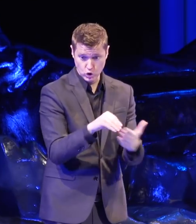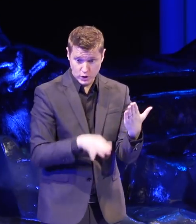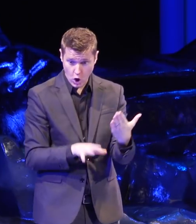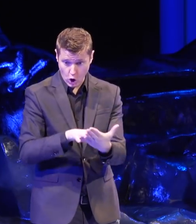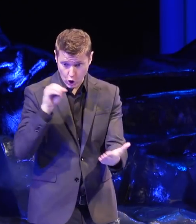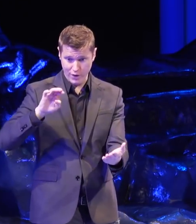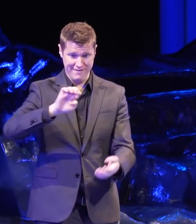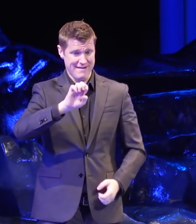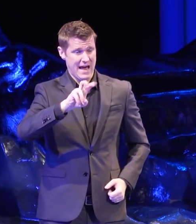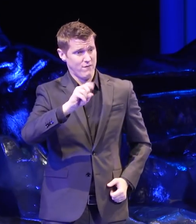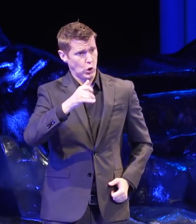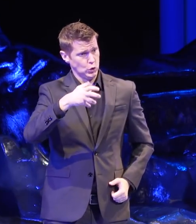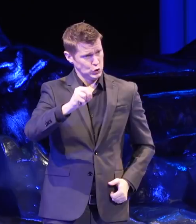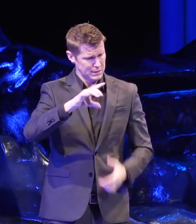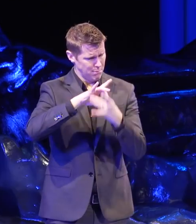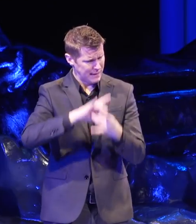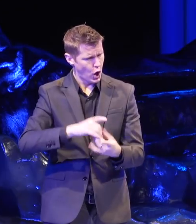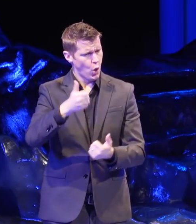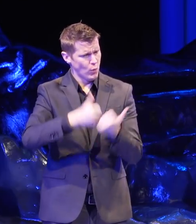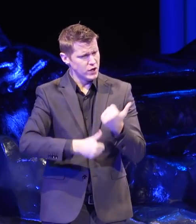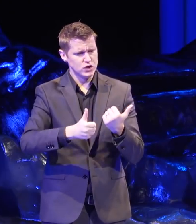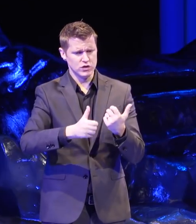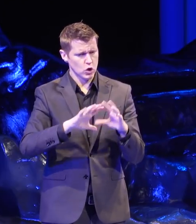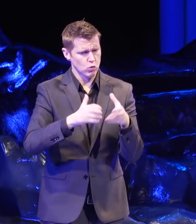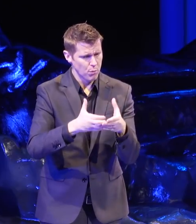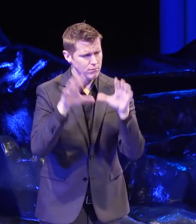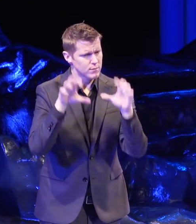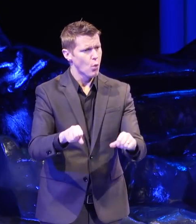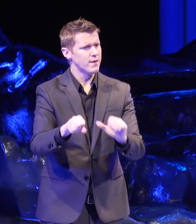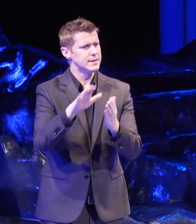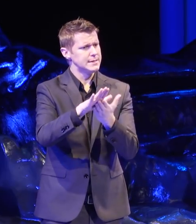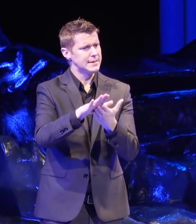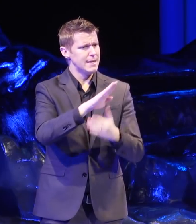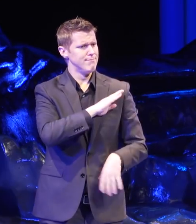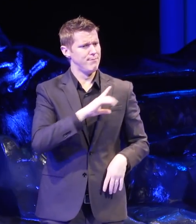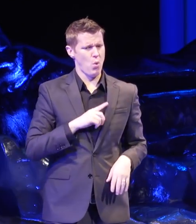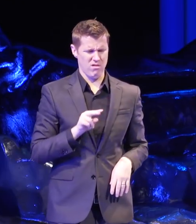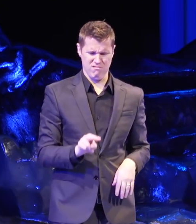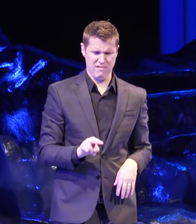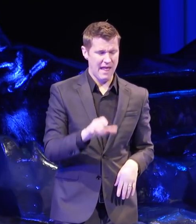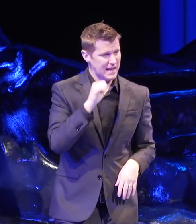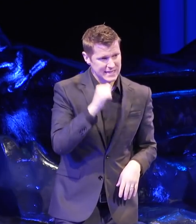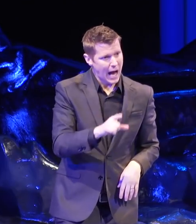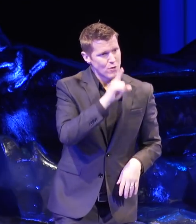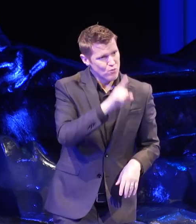based on what faction had control of the state board. That is not real and lasting change.